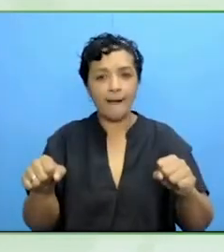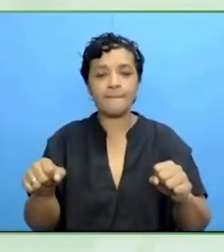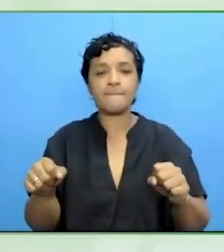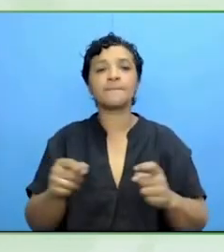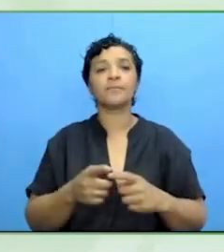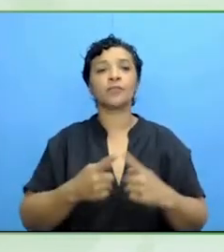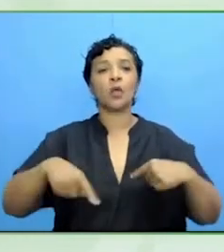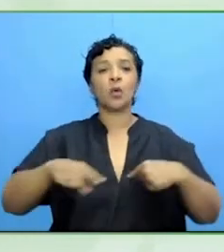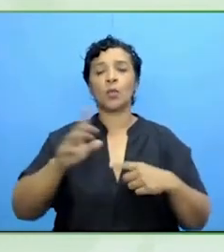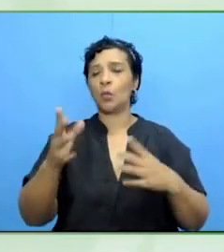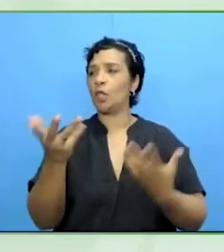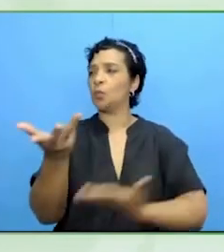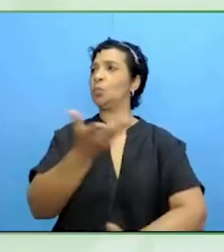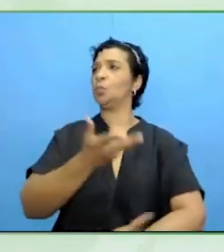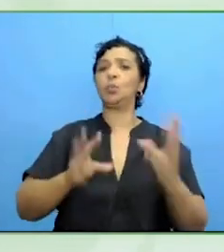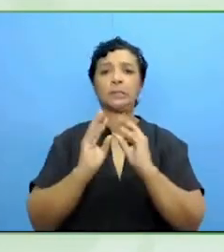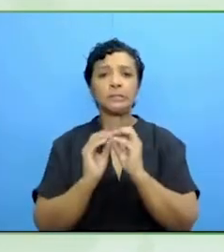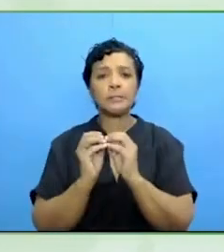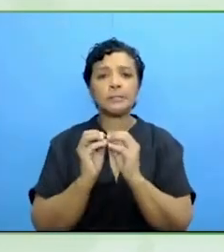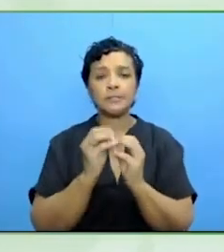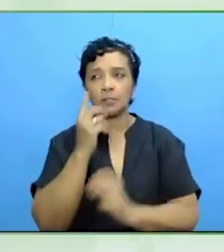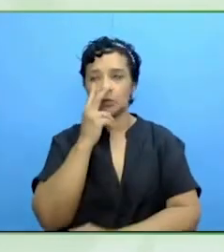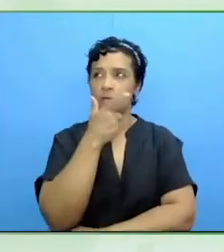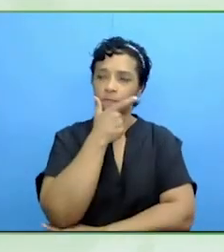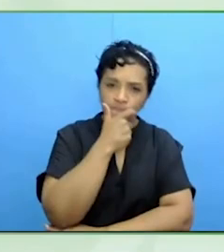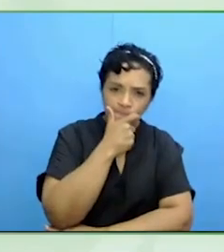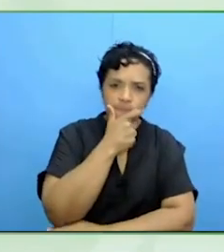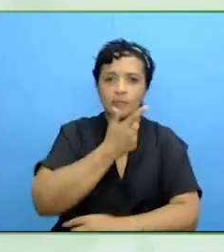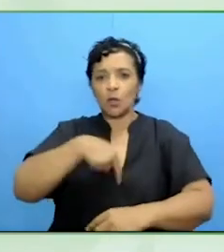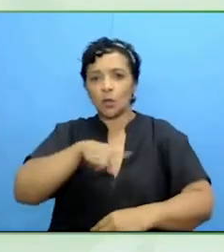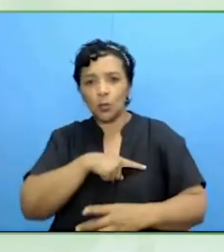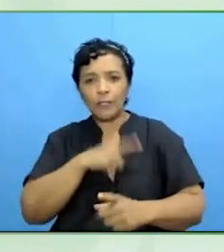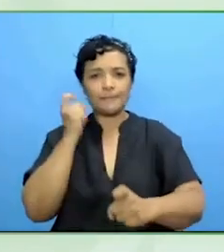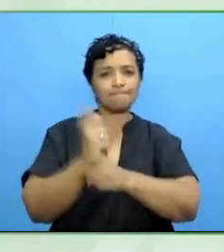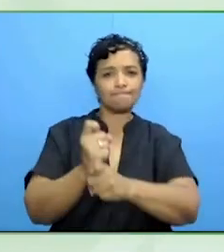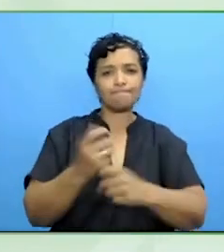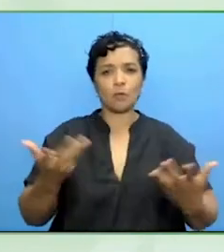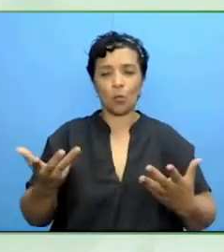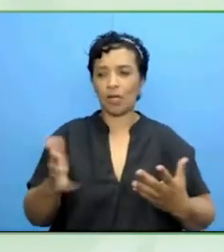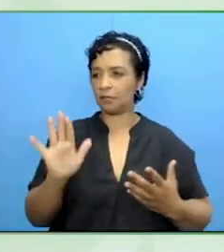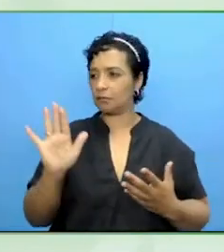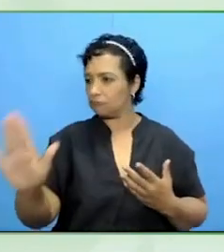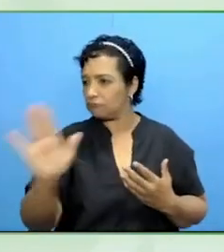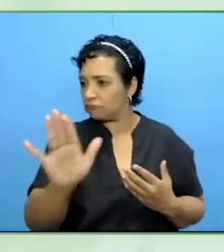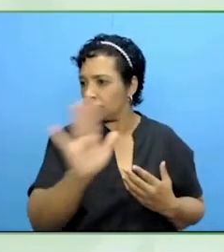of where we are today and how we can inspire each other and help each other in doing the right thing.